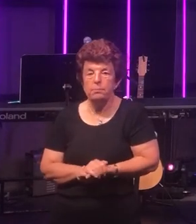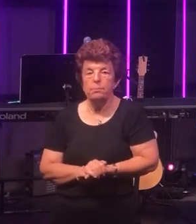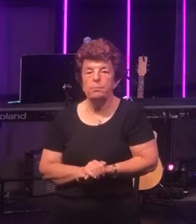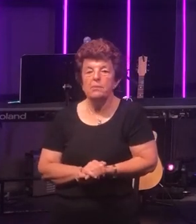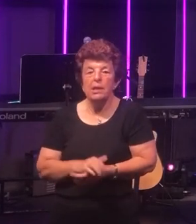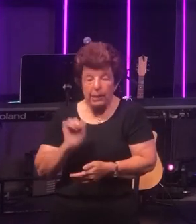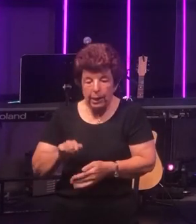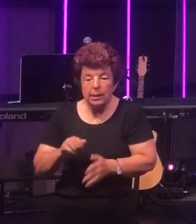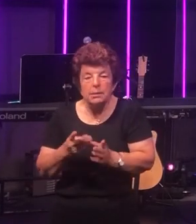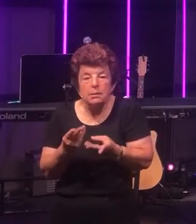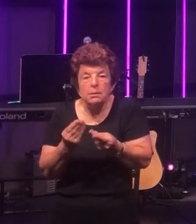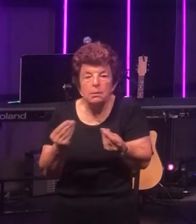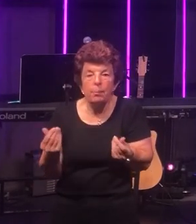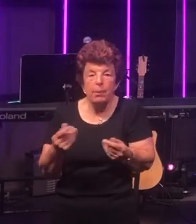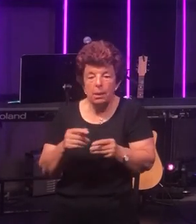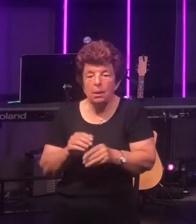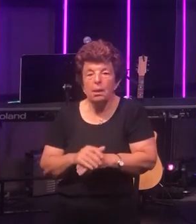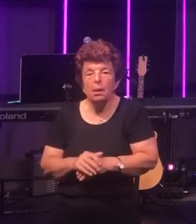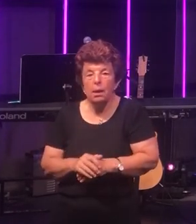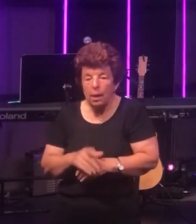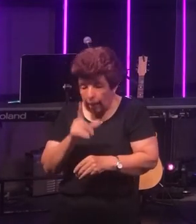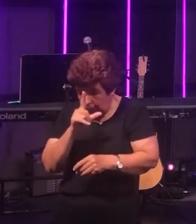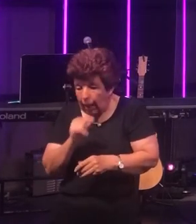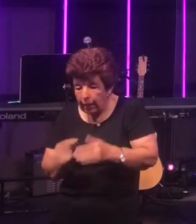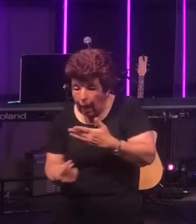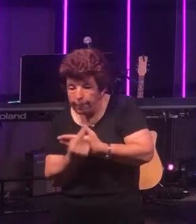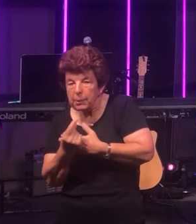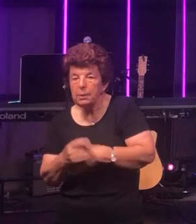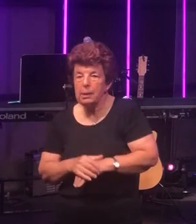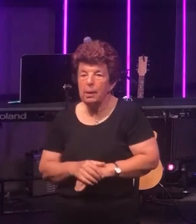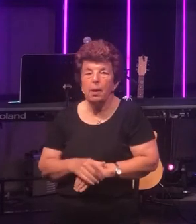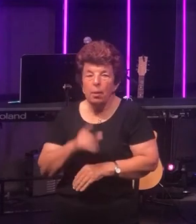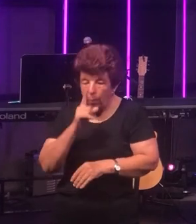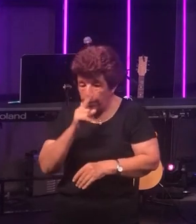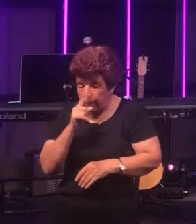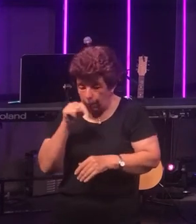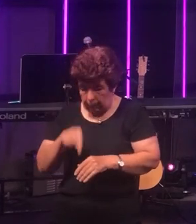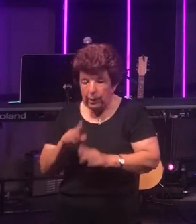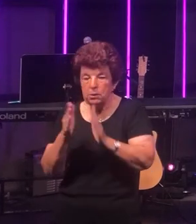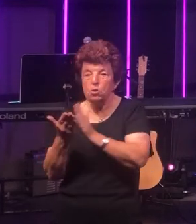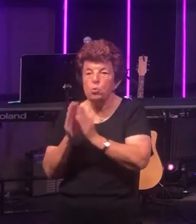It is something which does occur. It is something which people in our society do